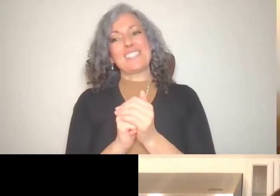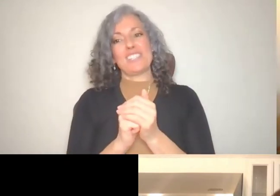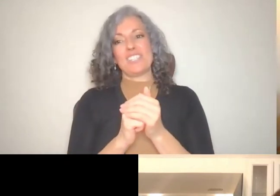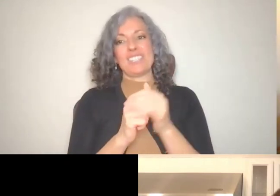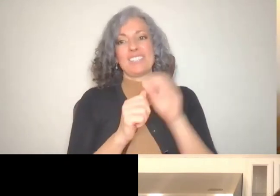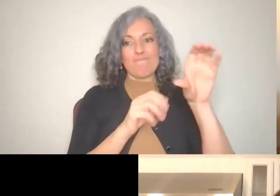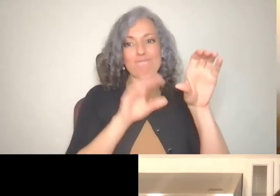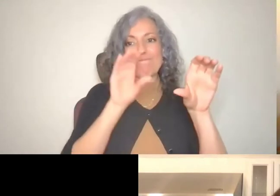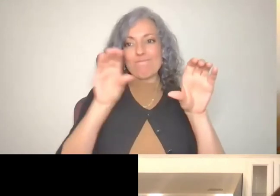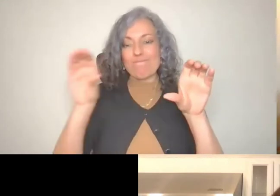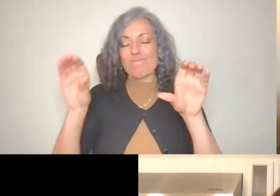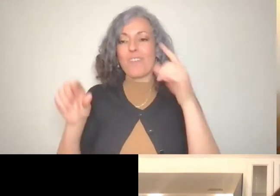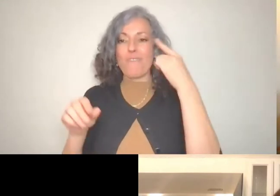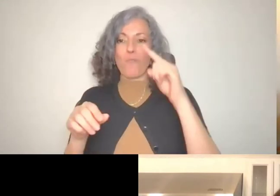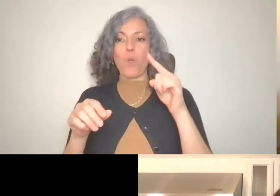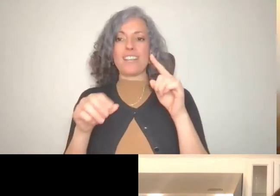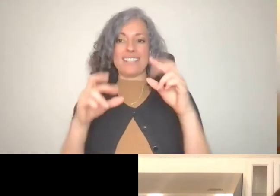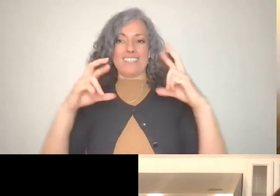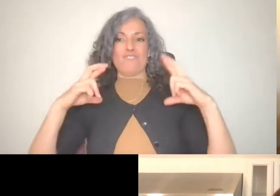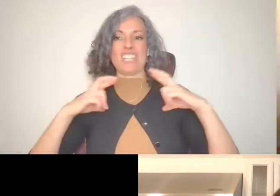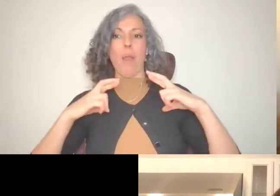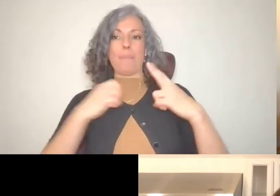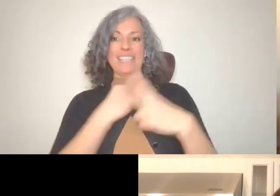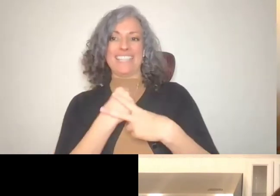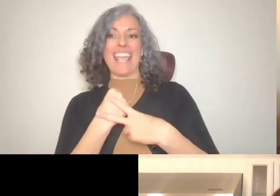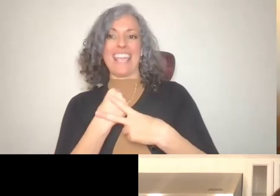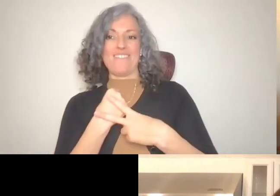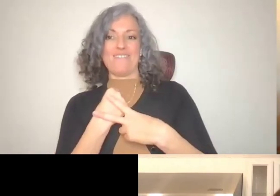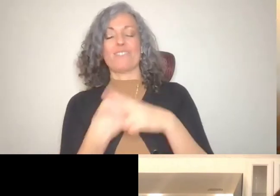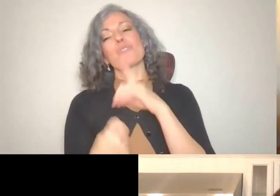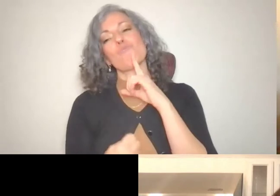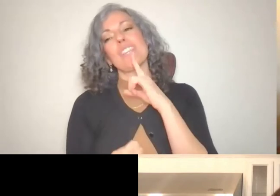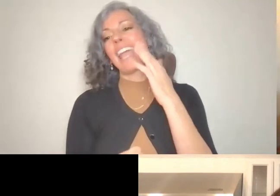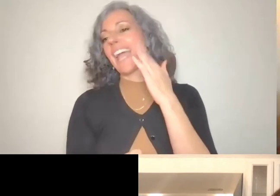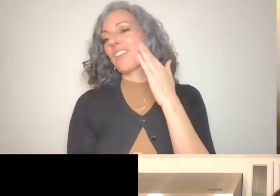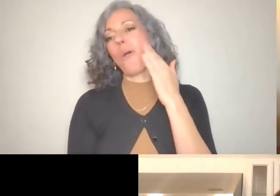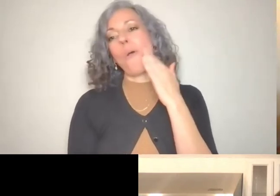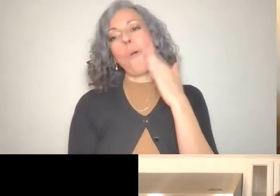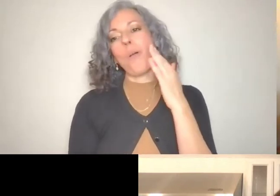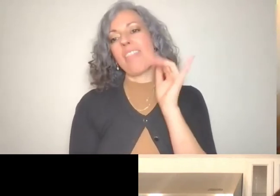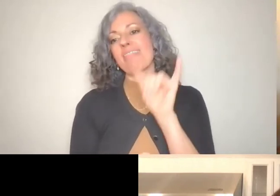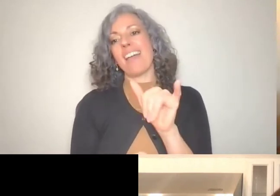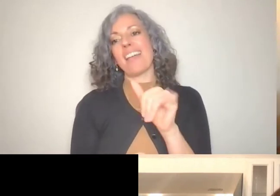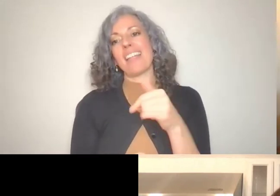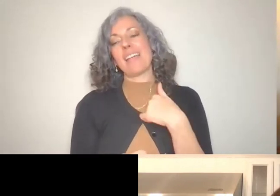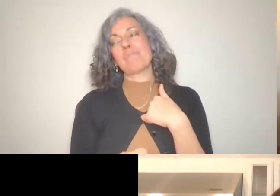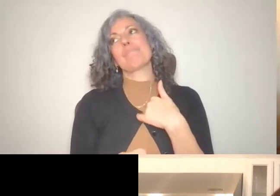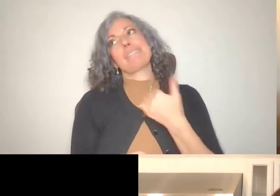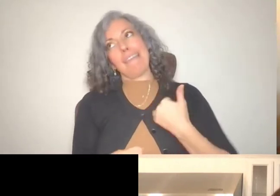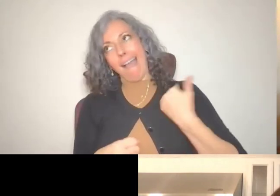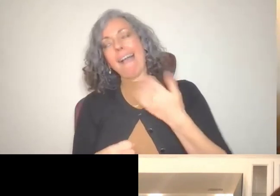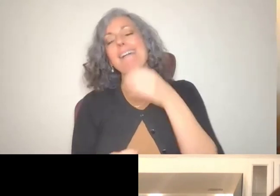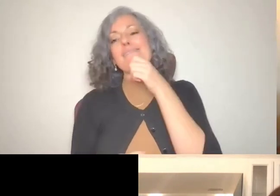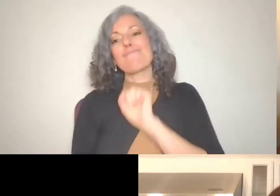retirement. I'm just because I know given that I am still in my twenties, but I have some time